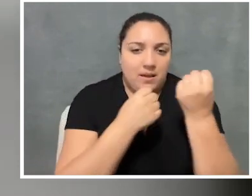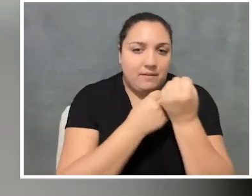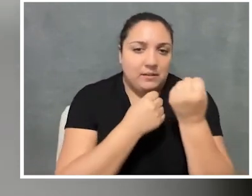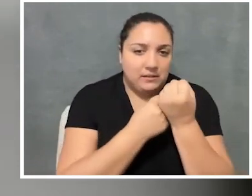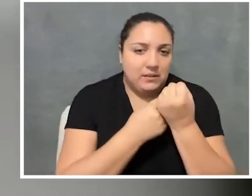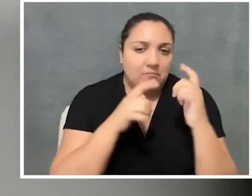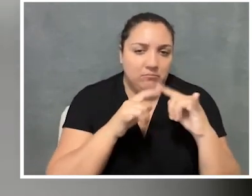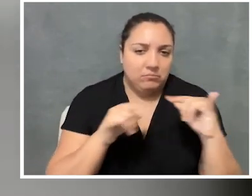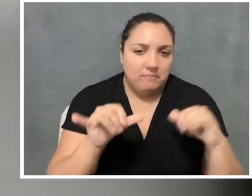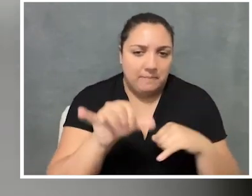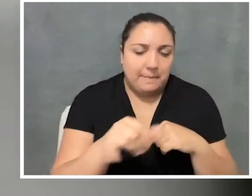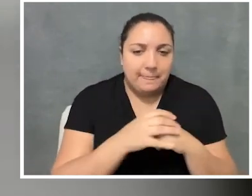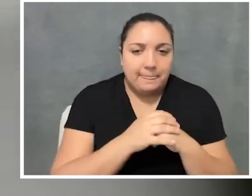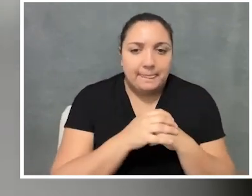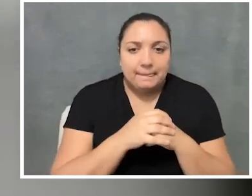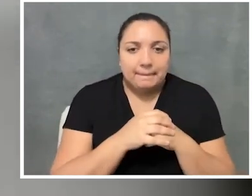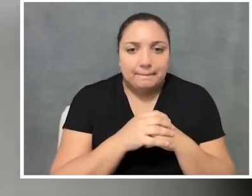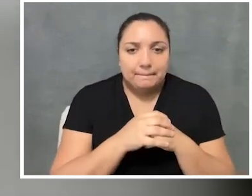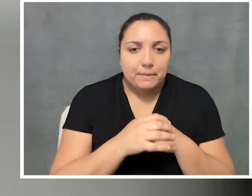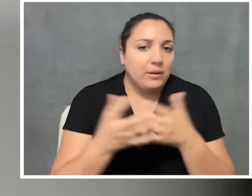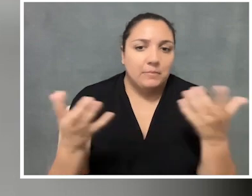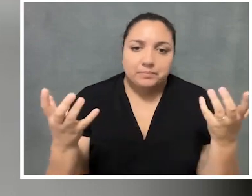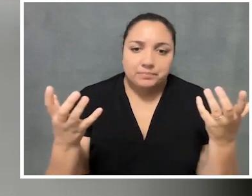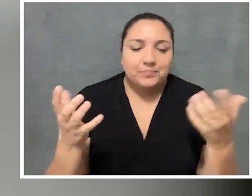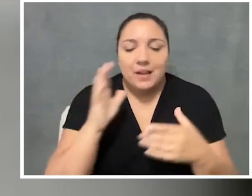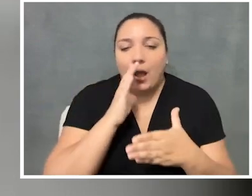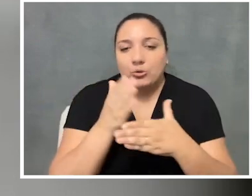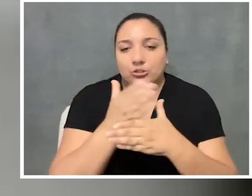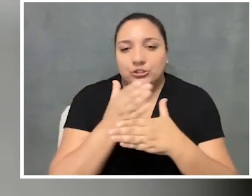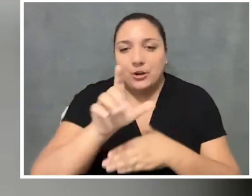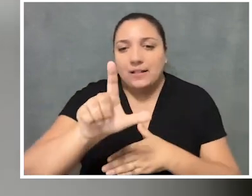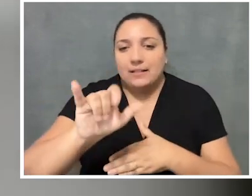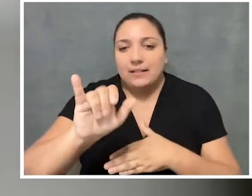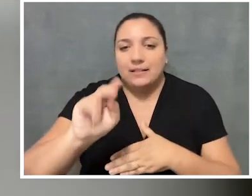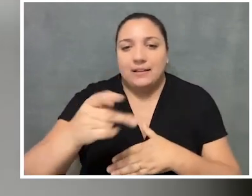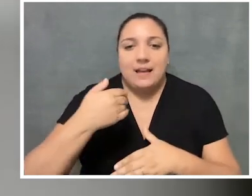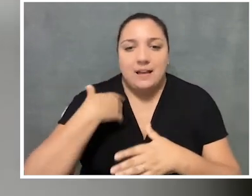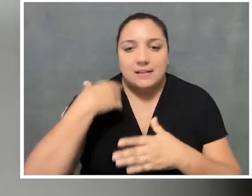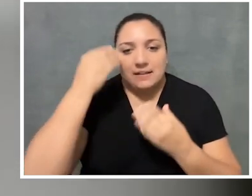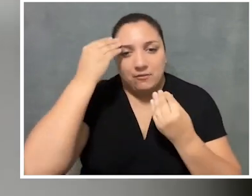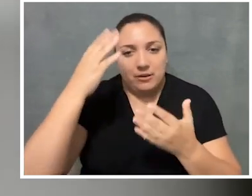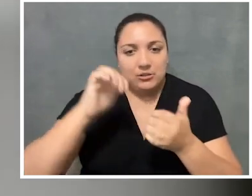and our advocacy and things like that. So yeah, I'll share a link that has some more information